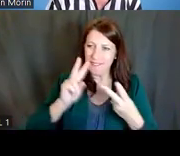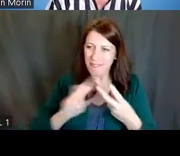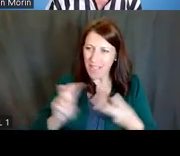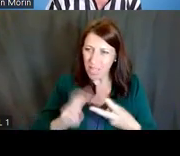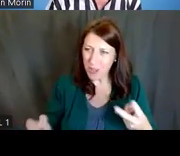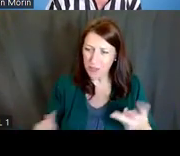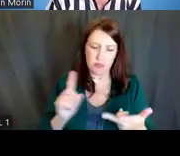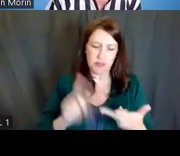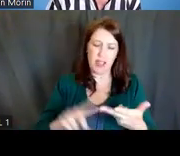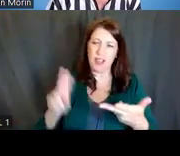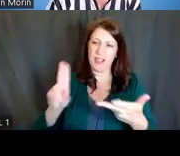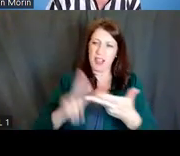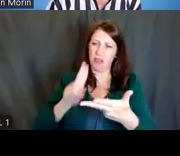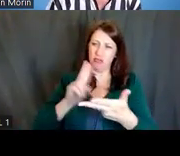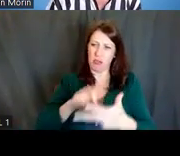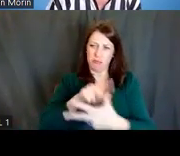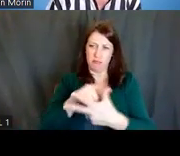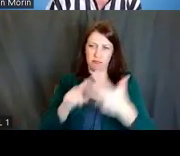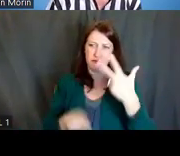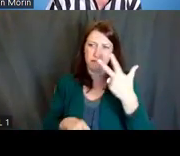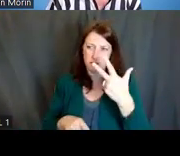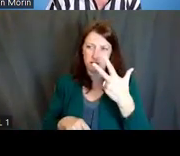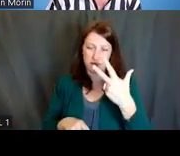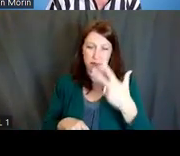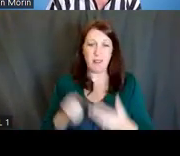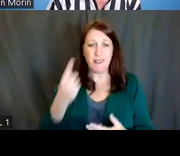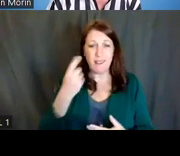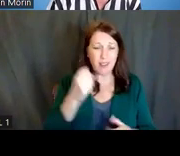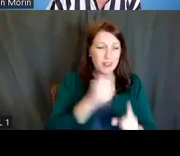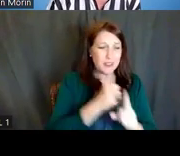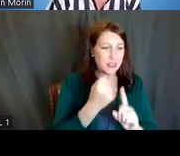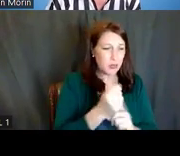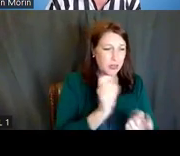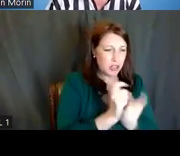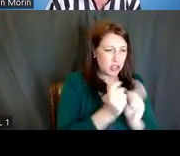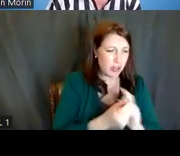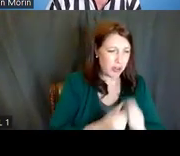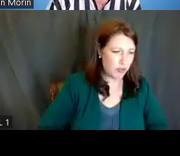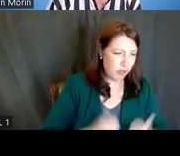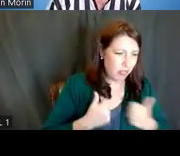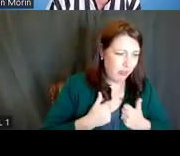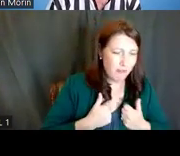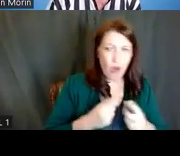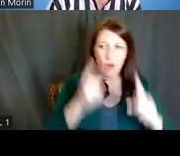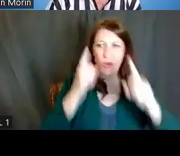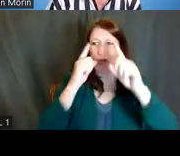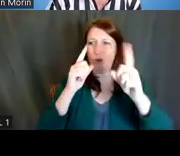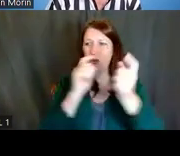As situations change in your life, your goals change. As you achieve goals, you should be setting new goals,